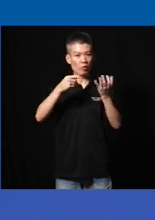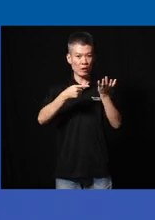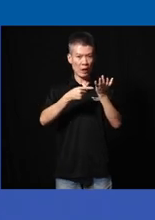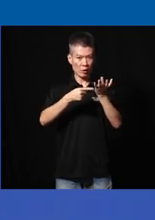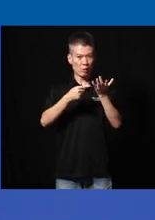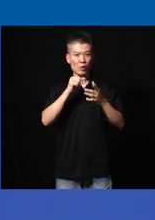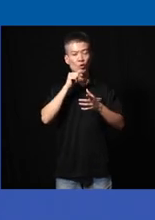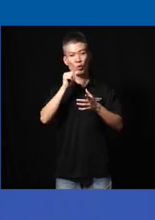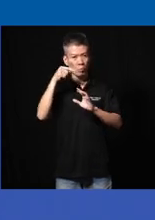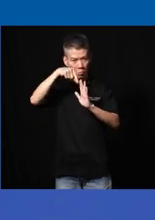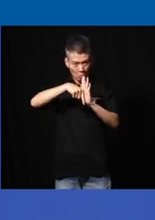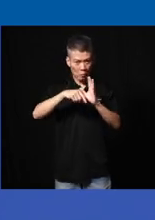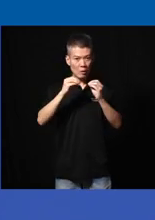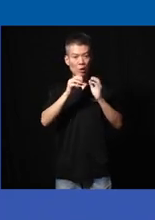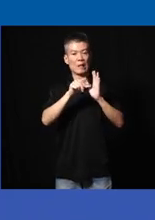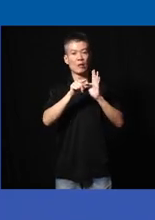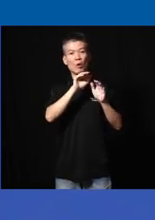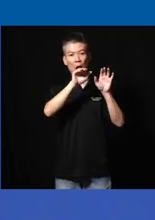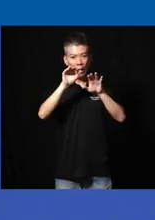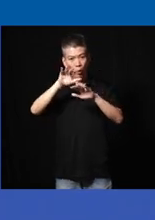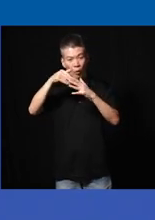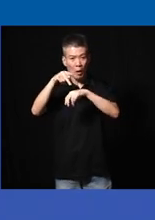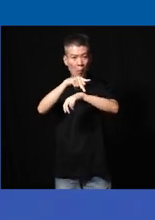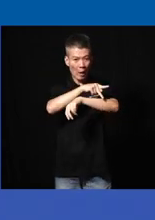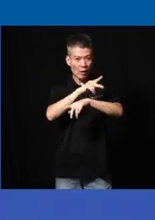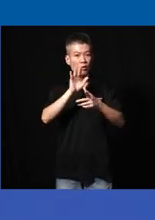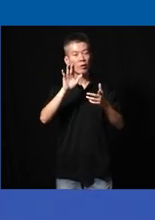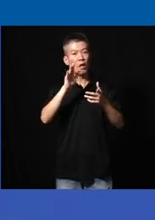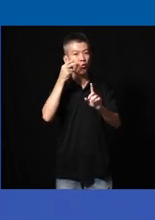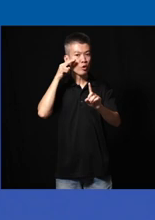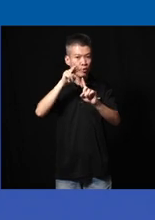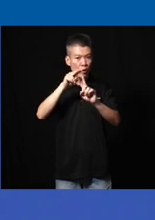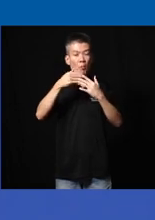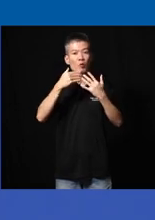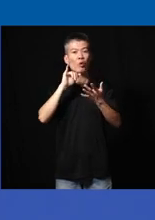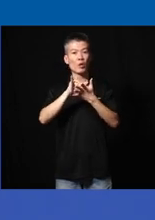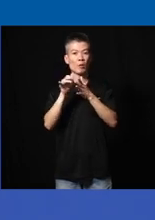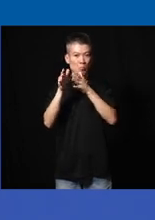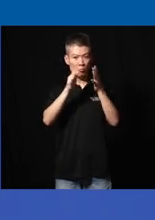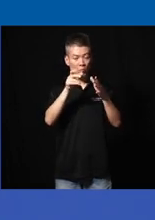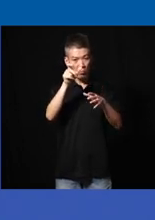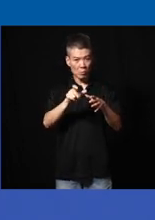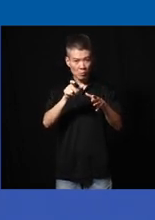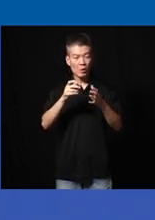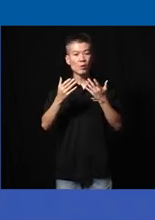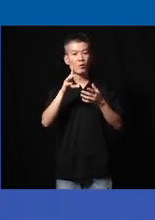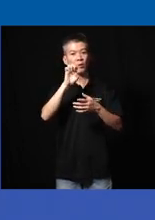um not going to dive more into this but later we will ask the whole panel of your views on this but before that so let's move on to the next person first so maybe Dennis you can take a word from